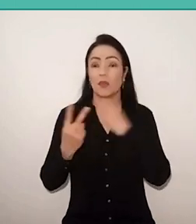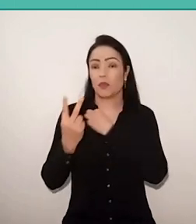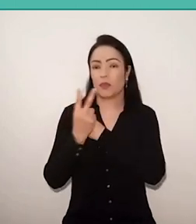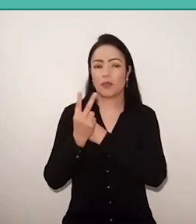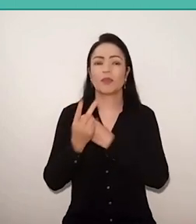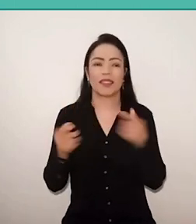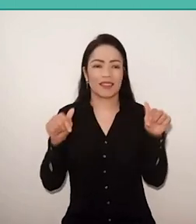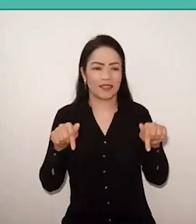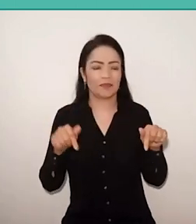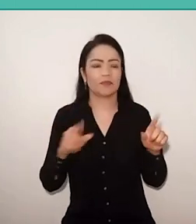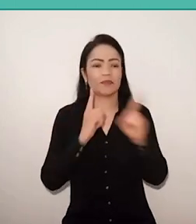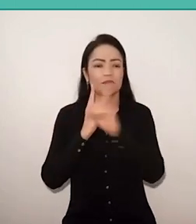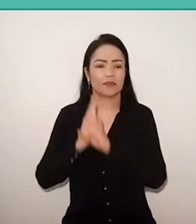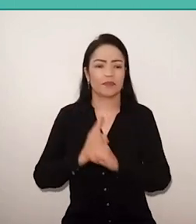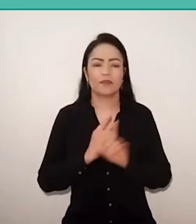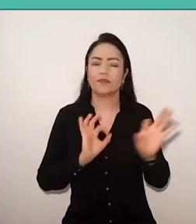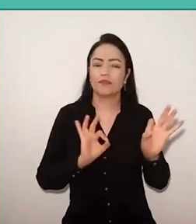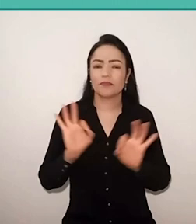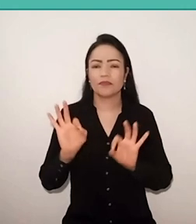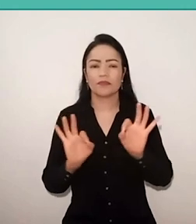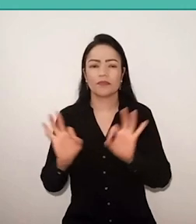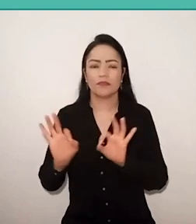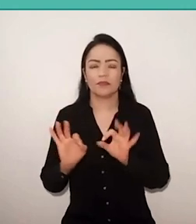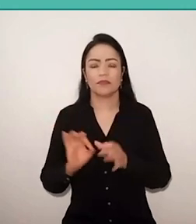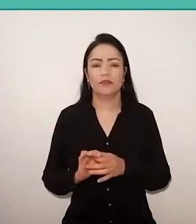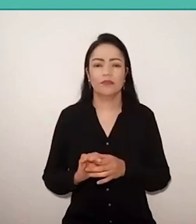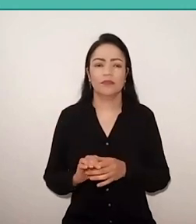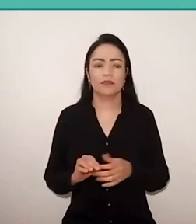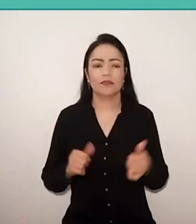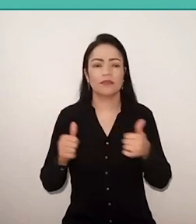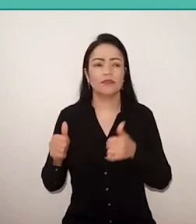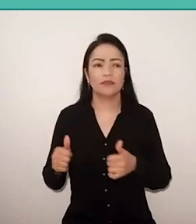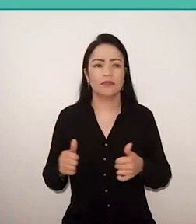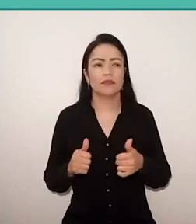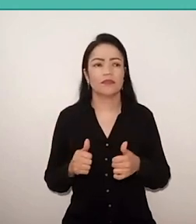that prepare, this wonderful event, despite the distance,